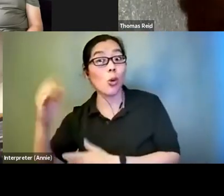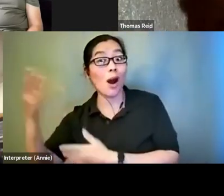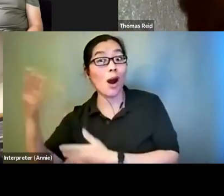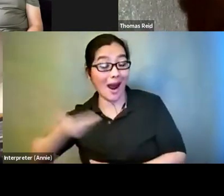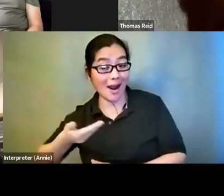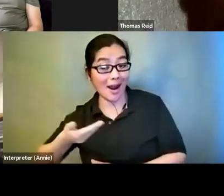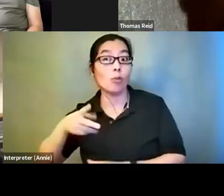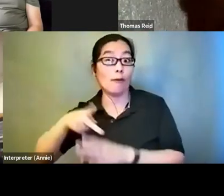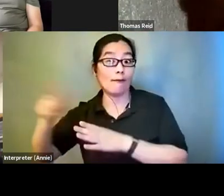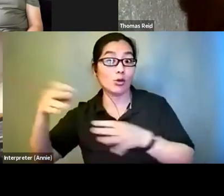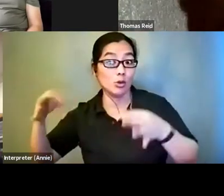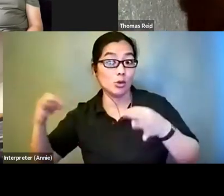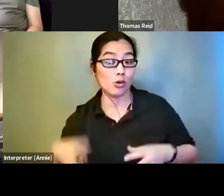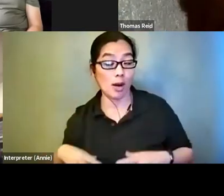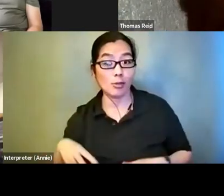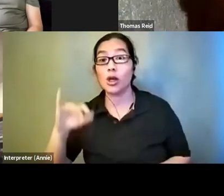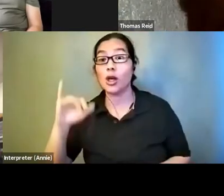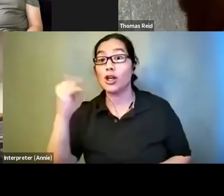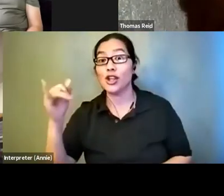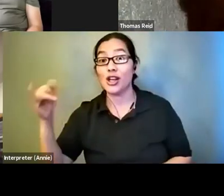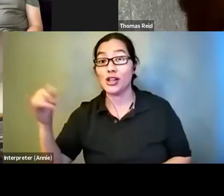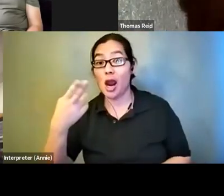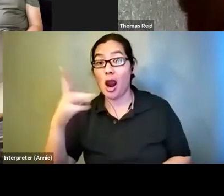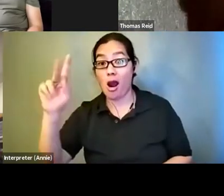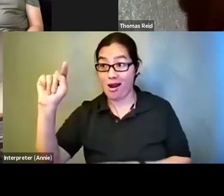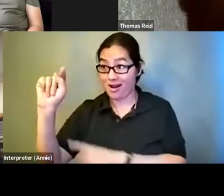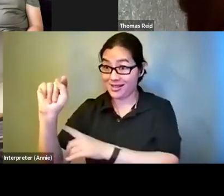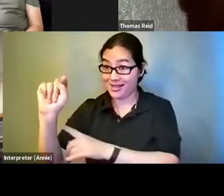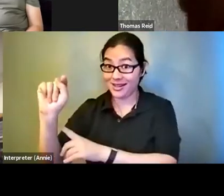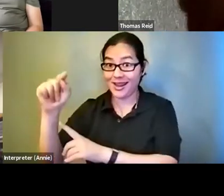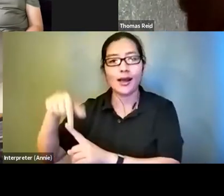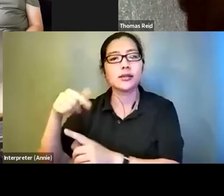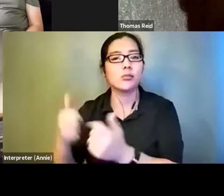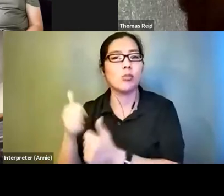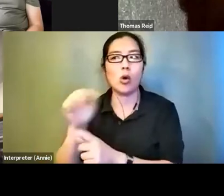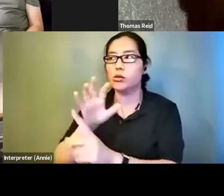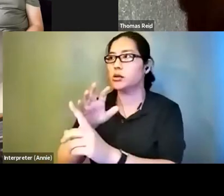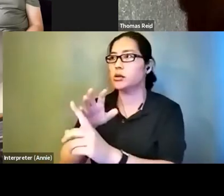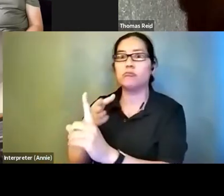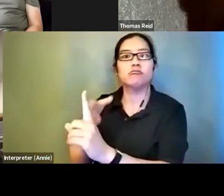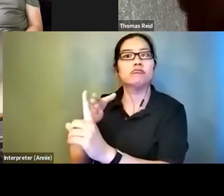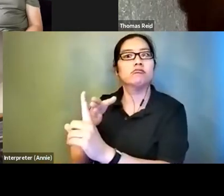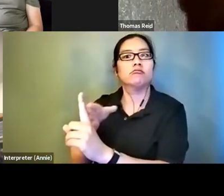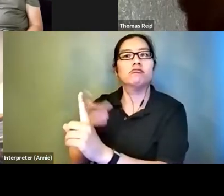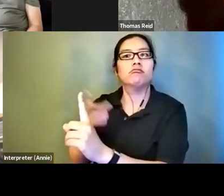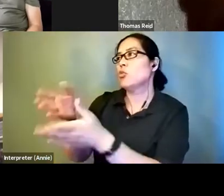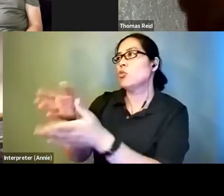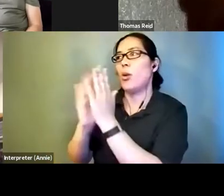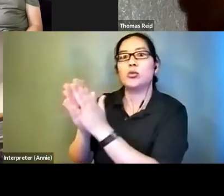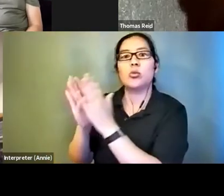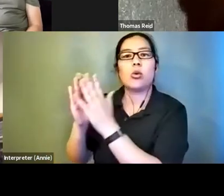viewed and requested videos at you describe which is an AD version of childish gam bee knows this